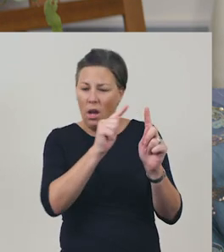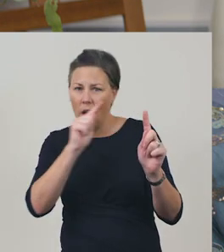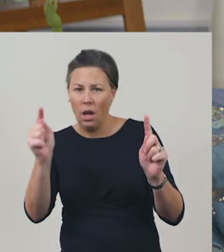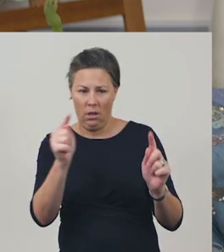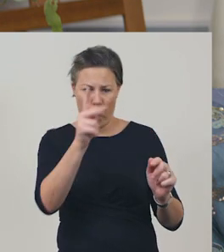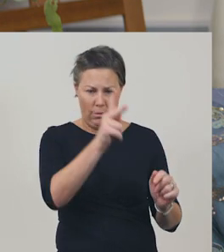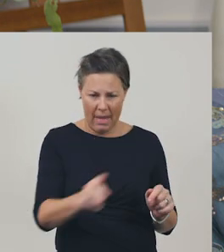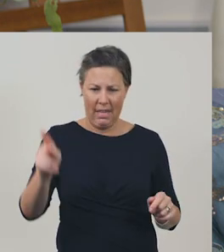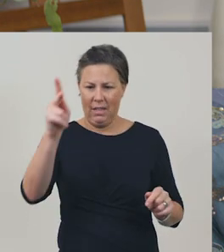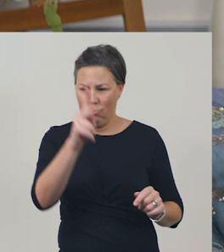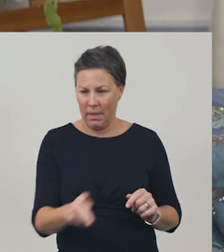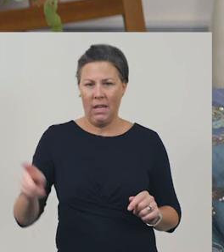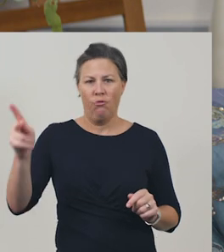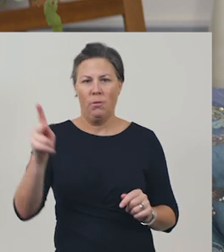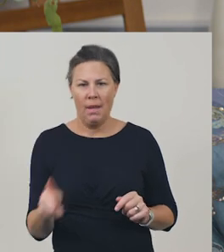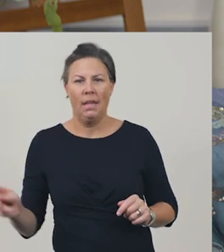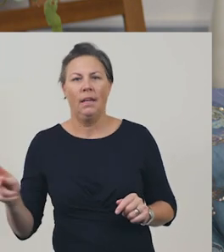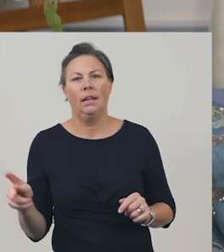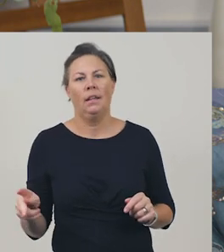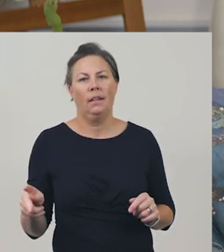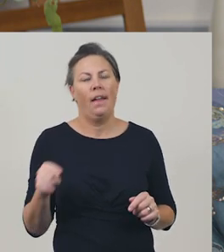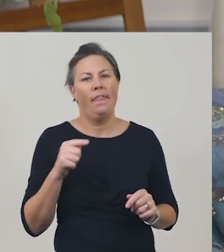to add effect, and help make me think.